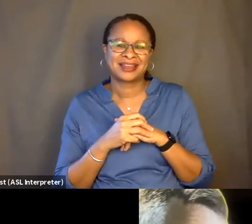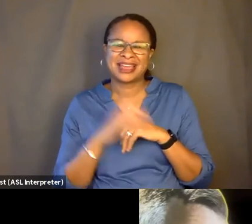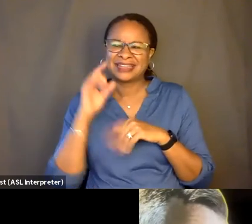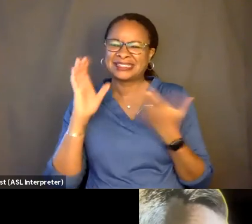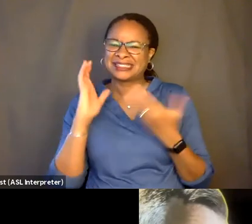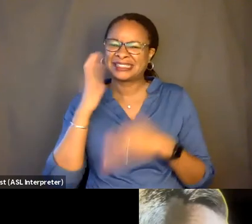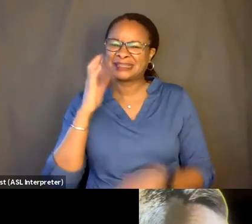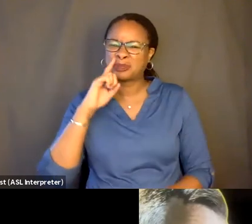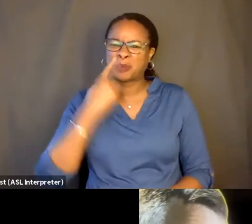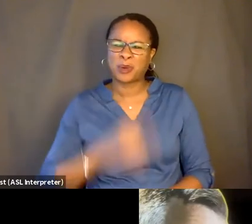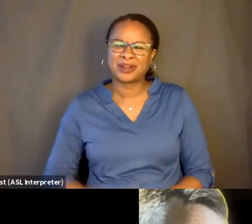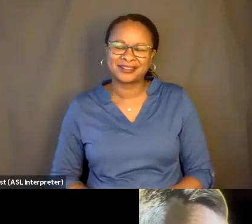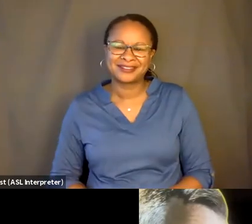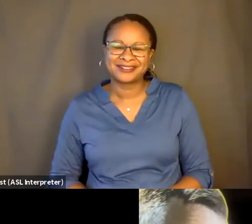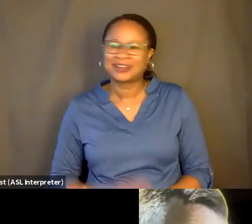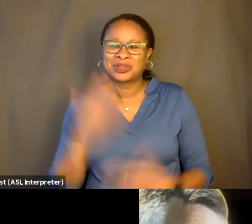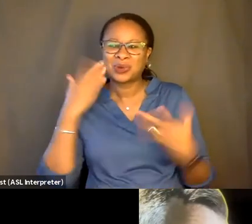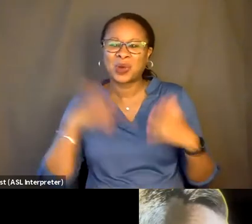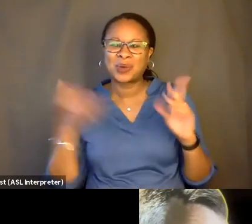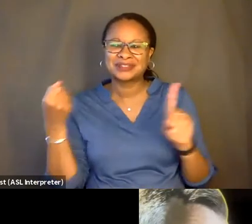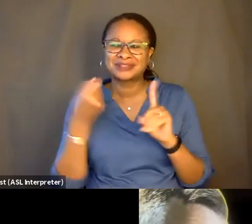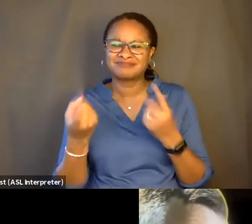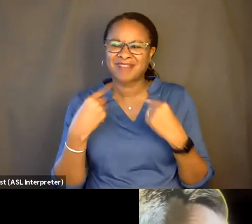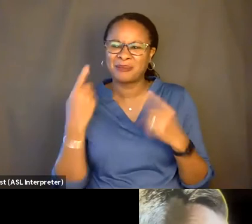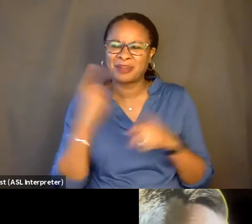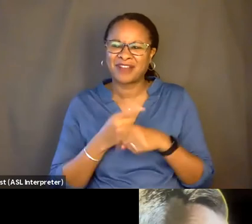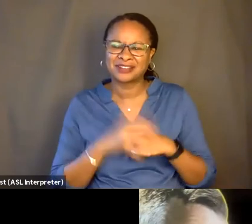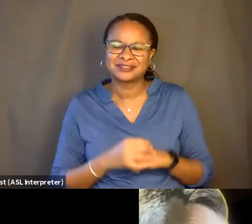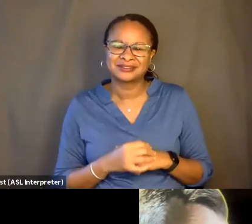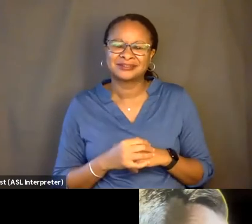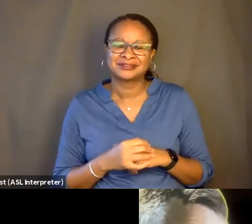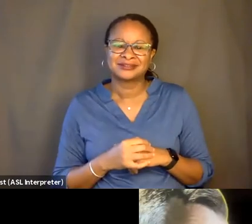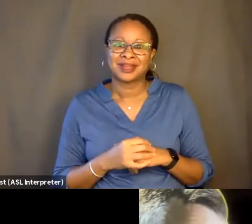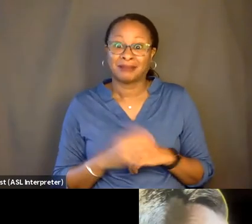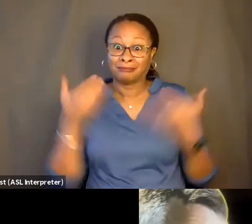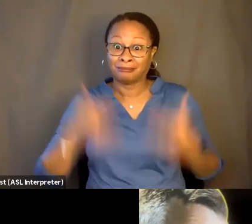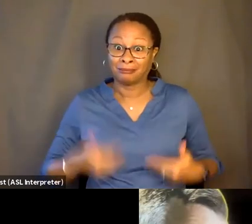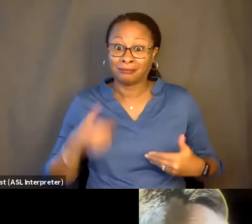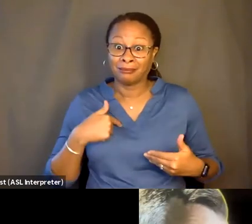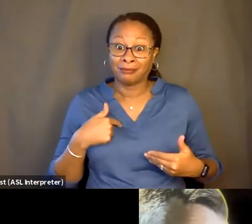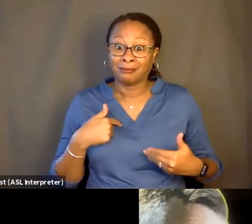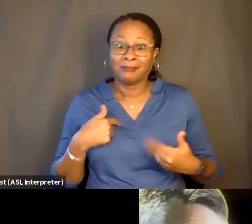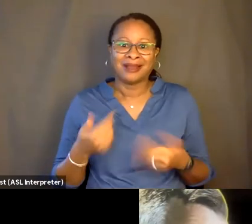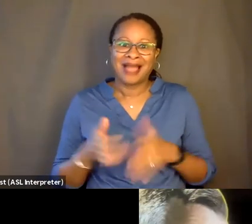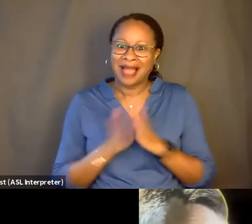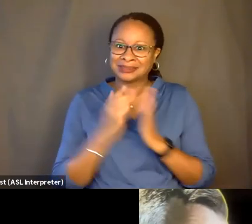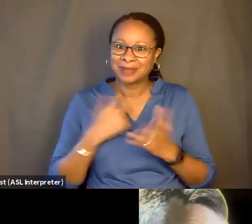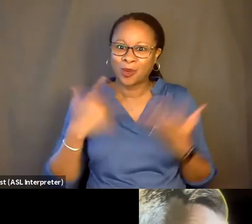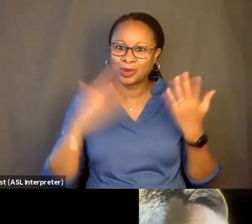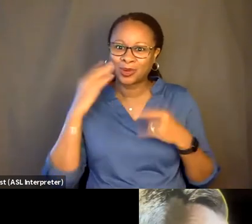You don't know it-- what's coming. Right. And now I'm going to ask Andrea. Andrea, do you know-- have you ever thought about how you wish to die?